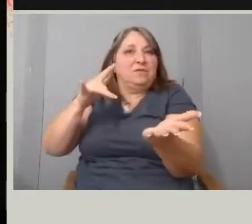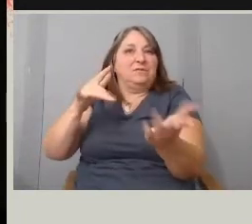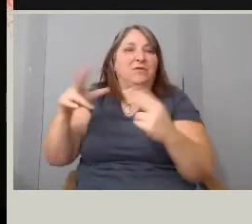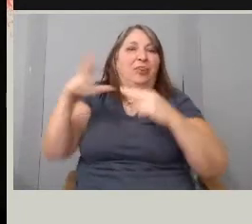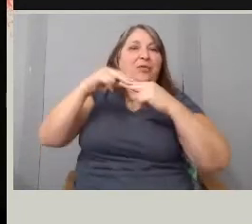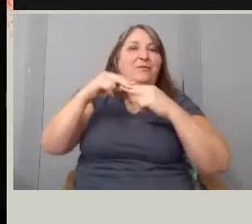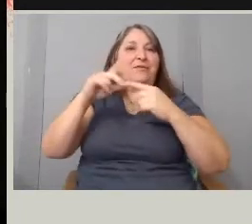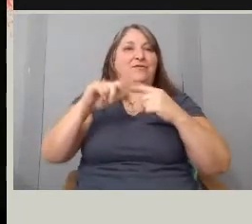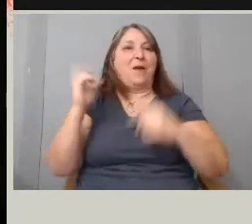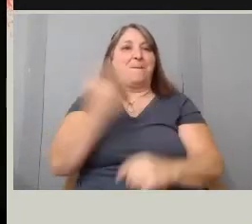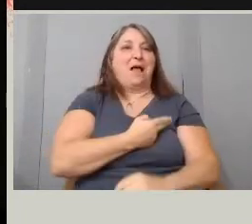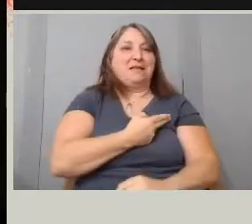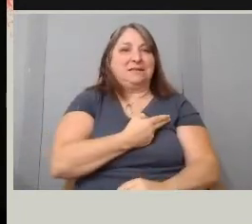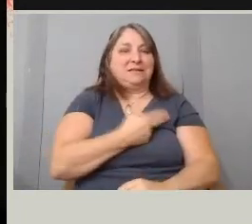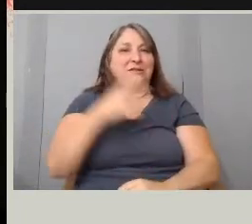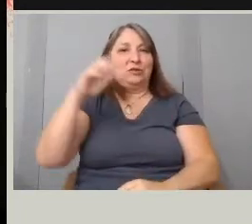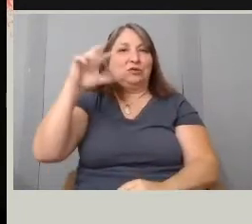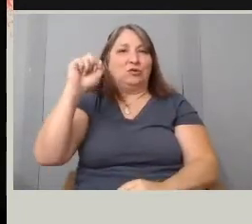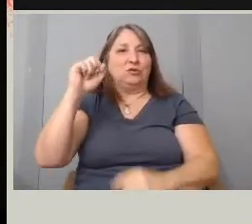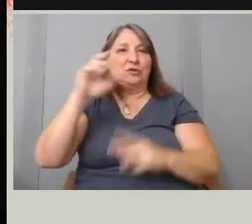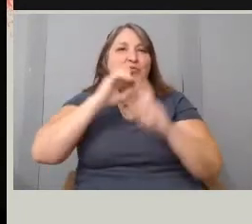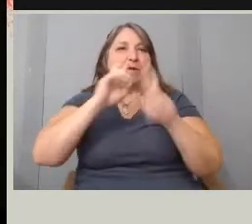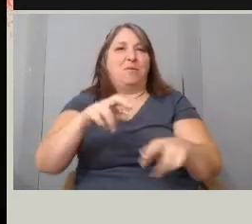(message tone rings)